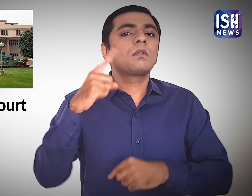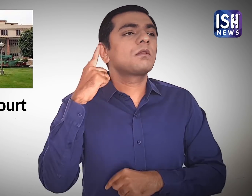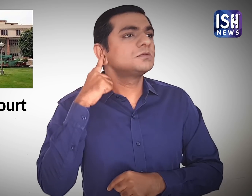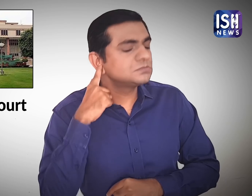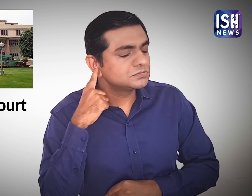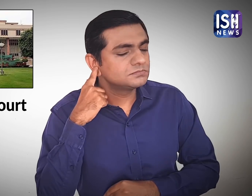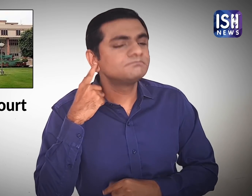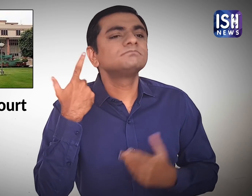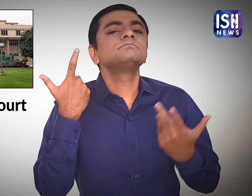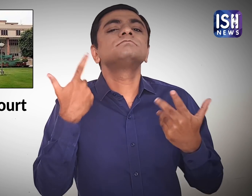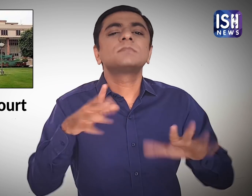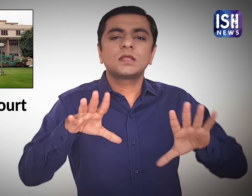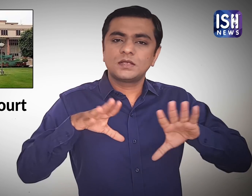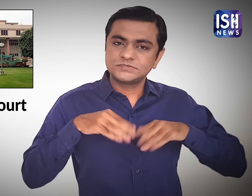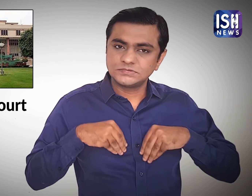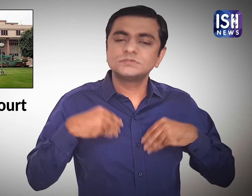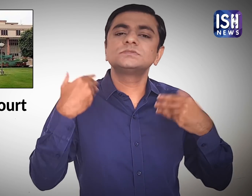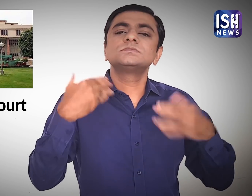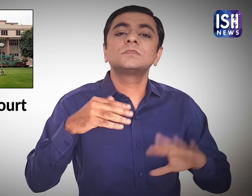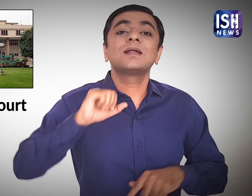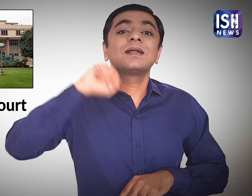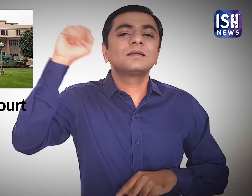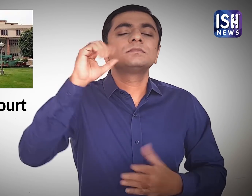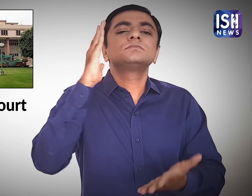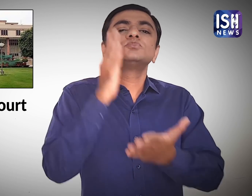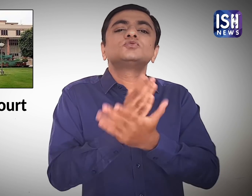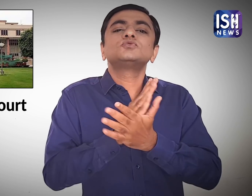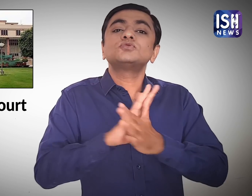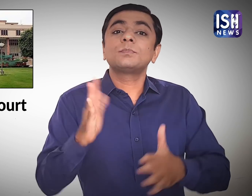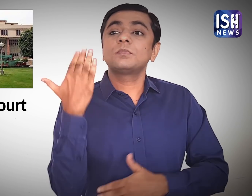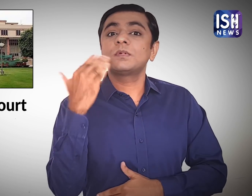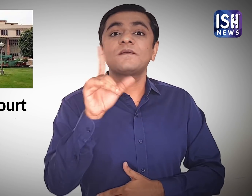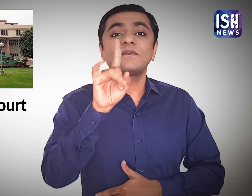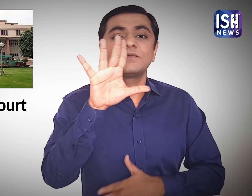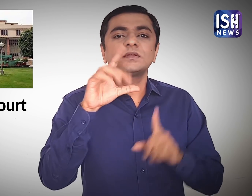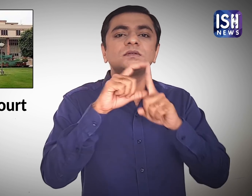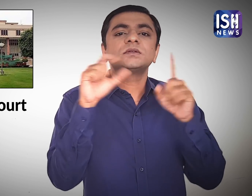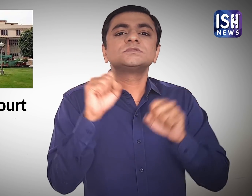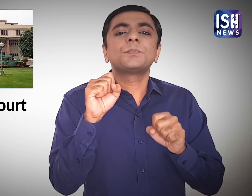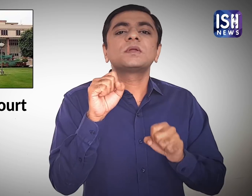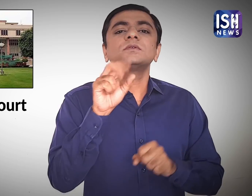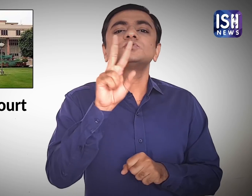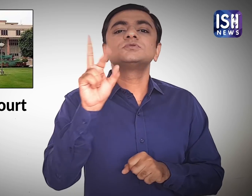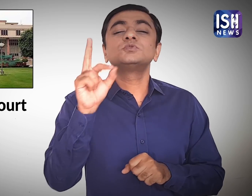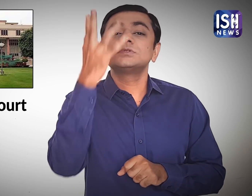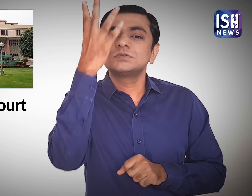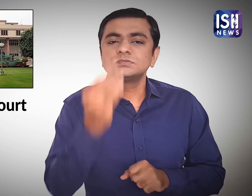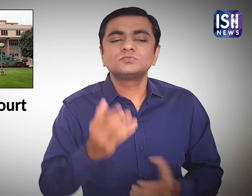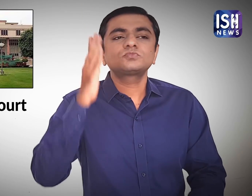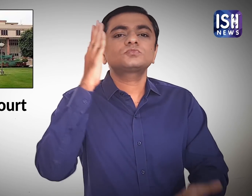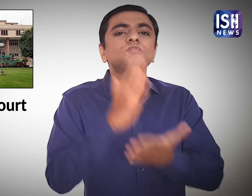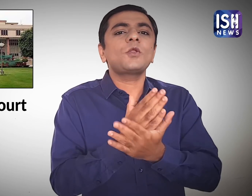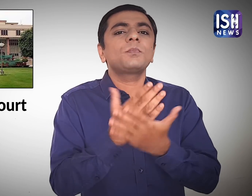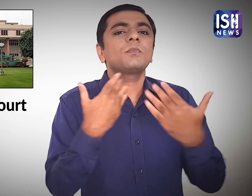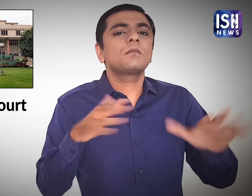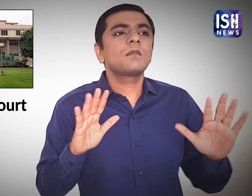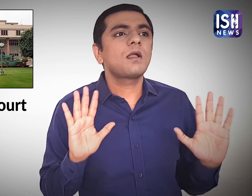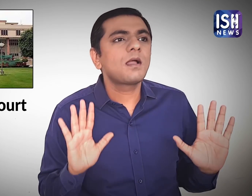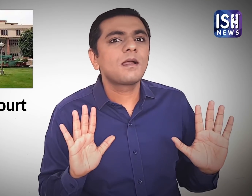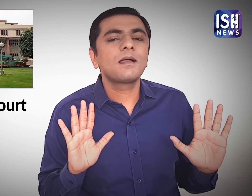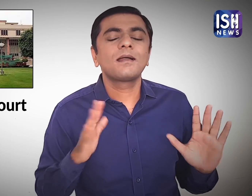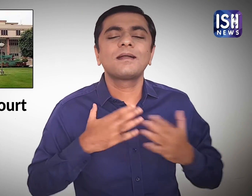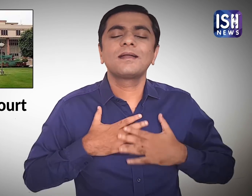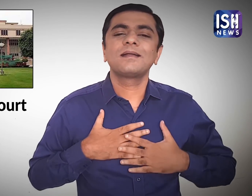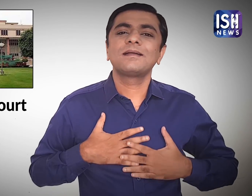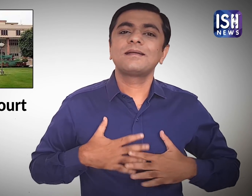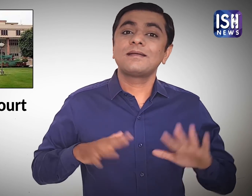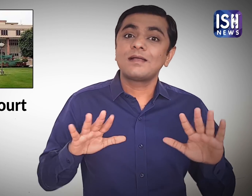That's when the nurses called off the strike on 15th December night.